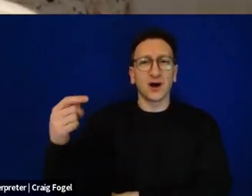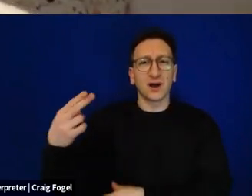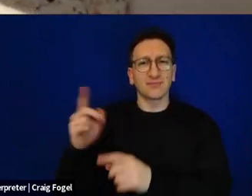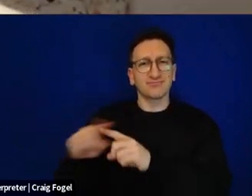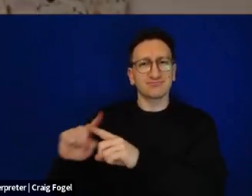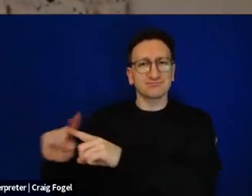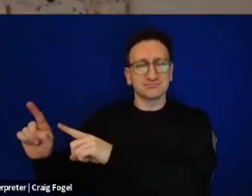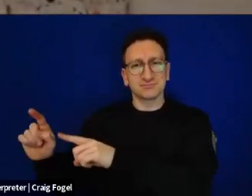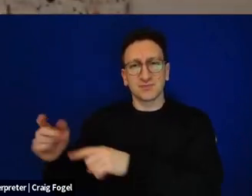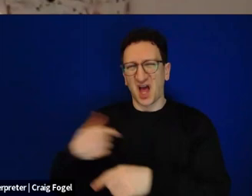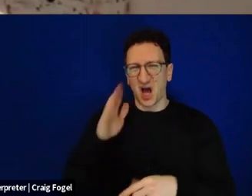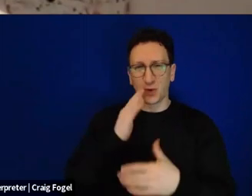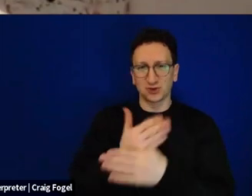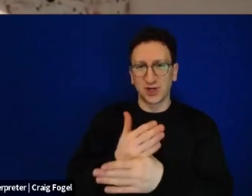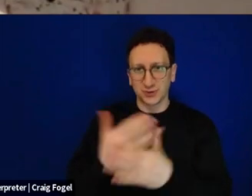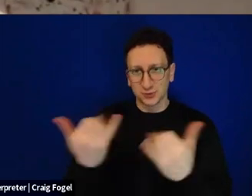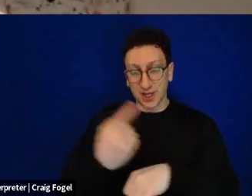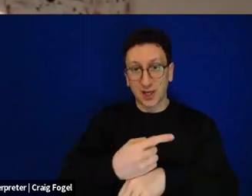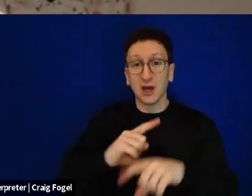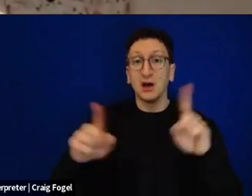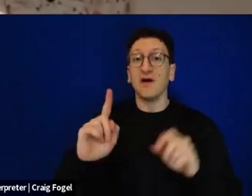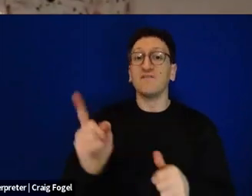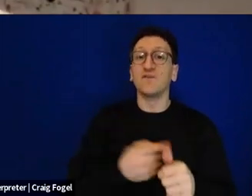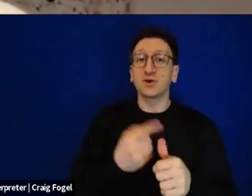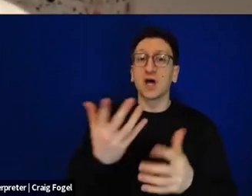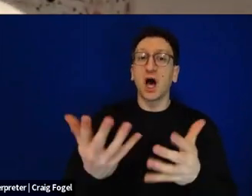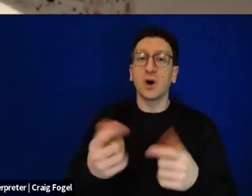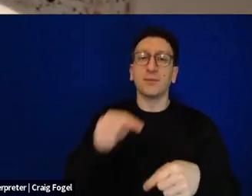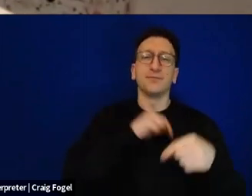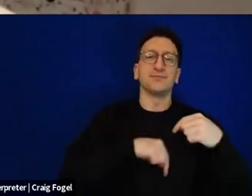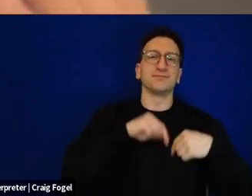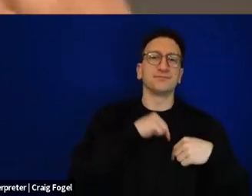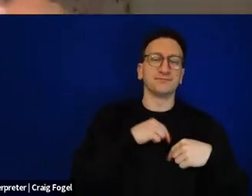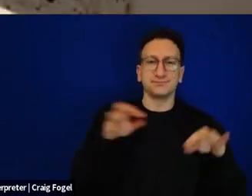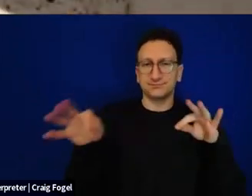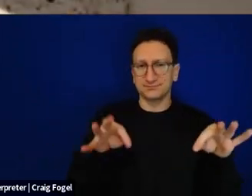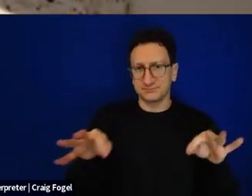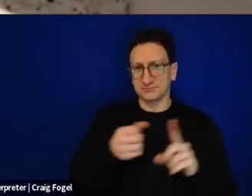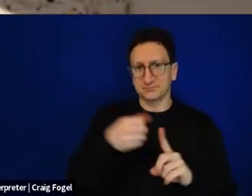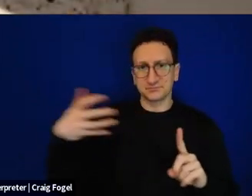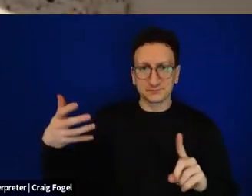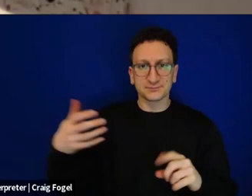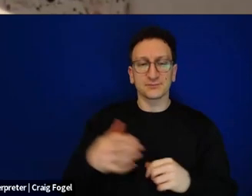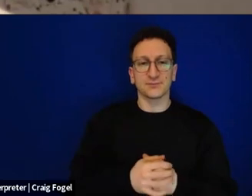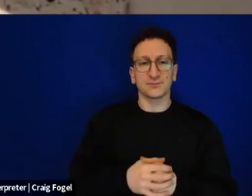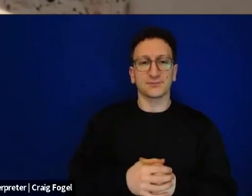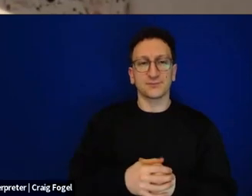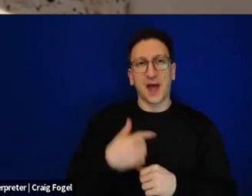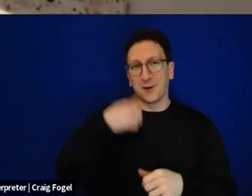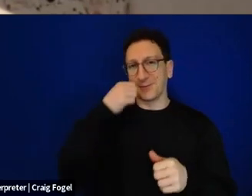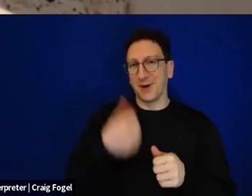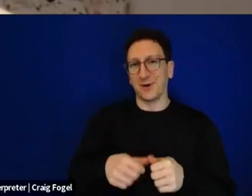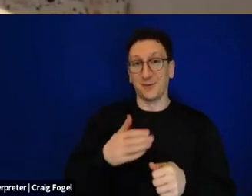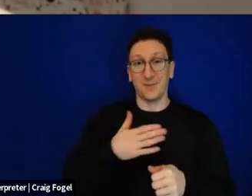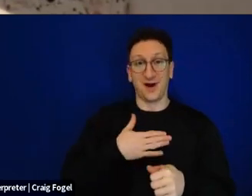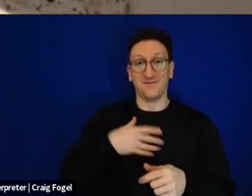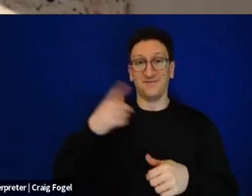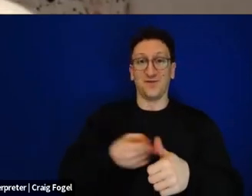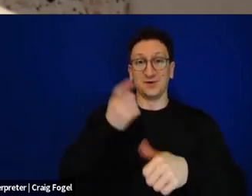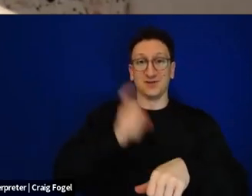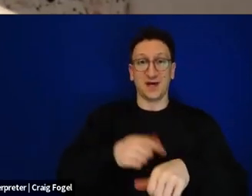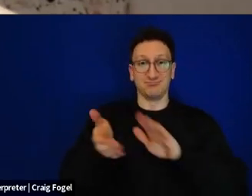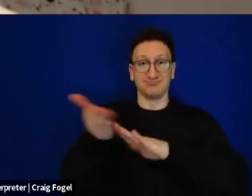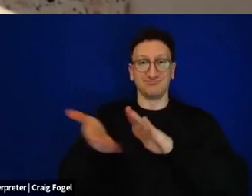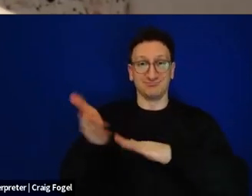back a bit in time and say that I have strong memories of the first Seder I ran in my life.